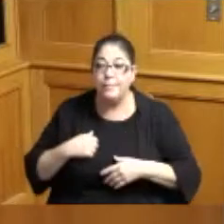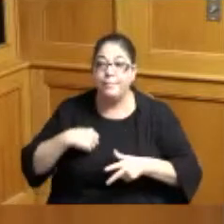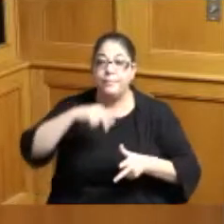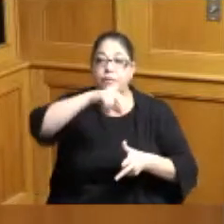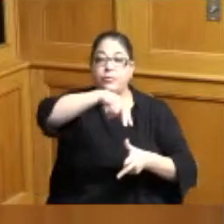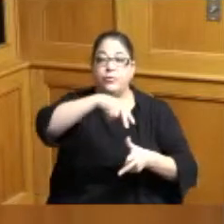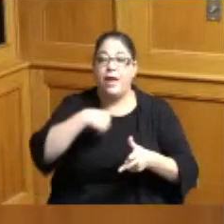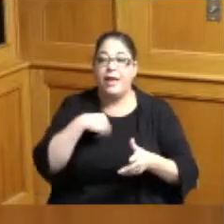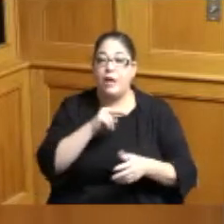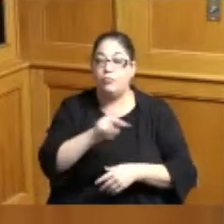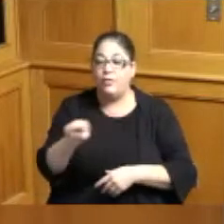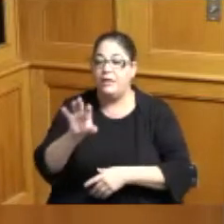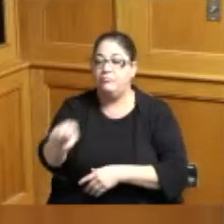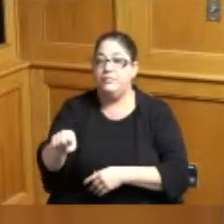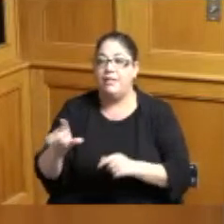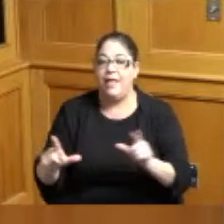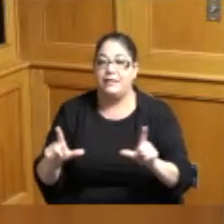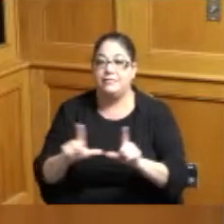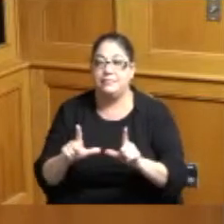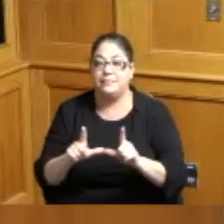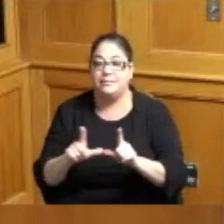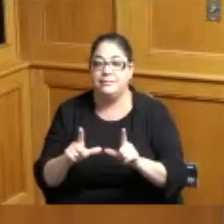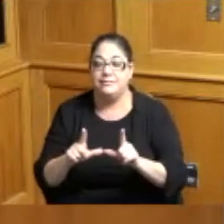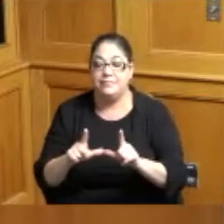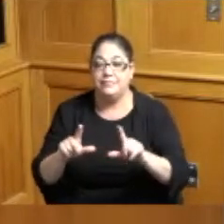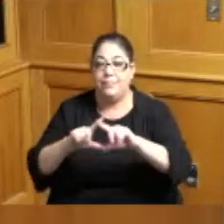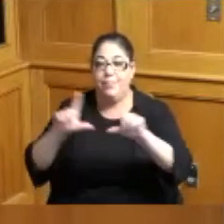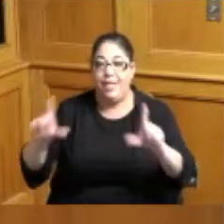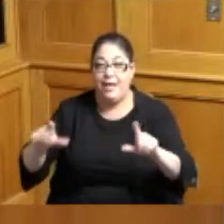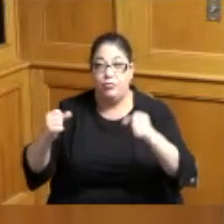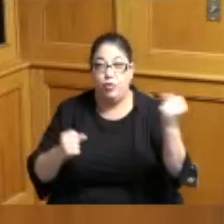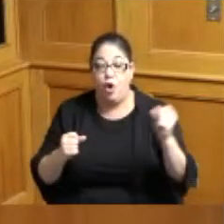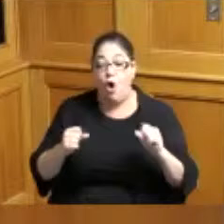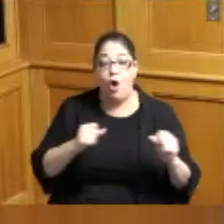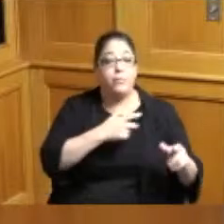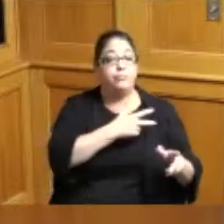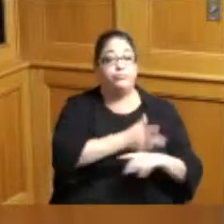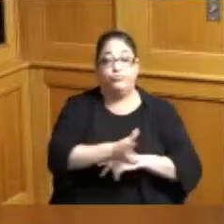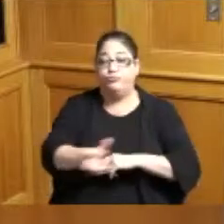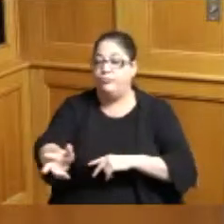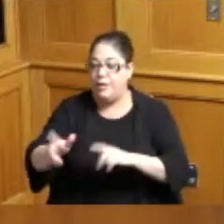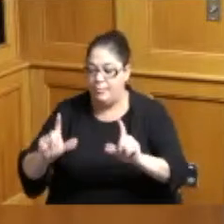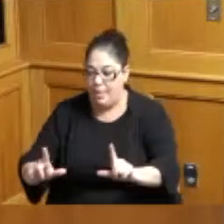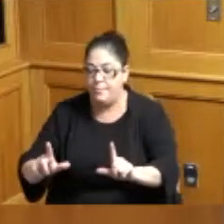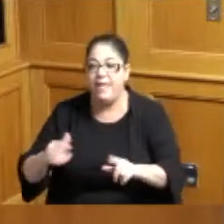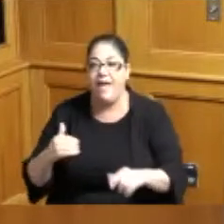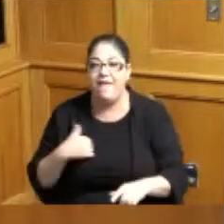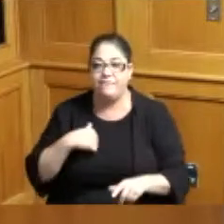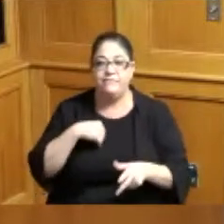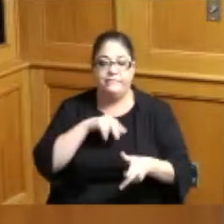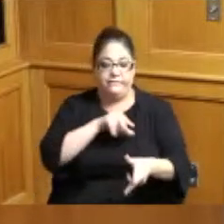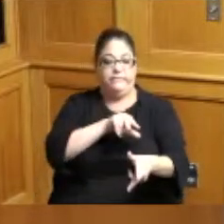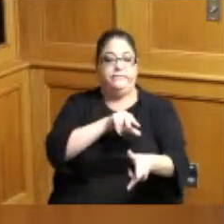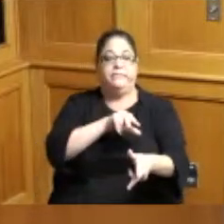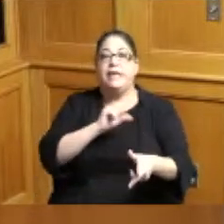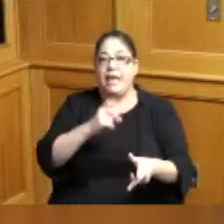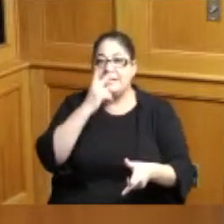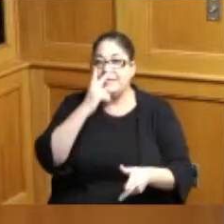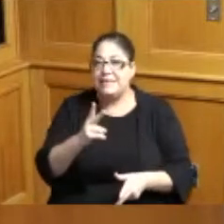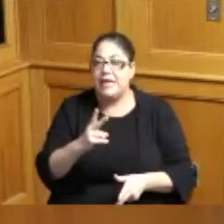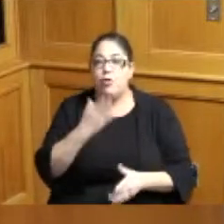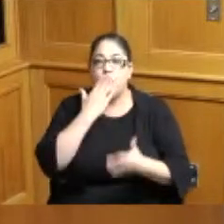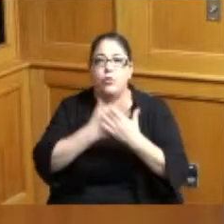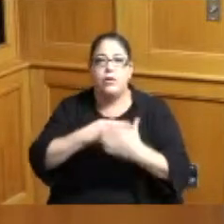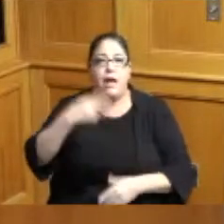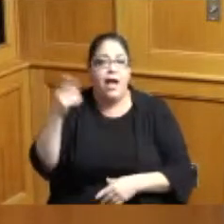license plates so if we have an issue we will have good definition of our video but the other